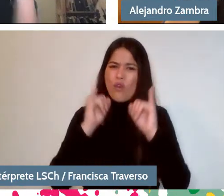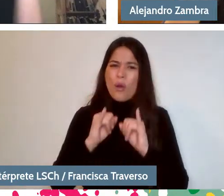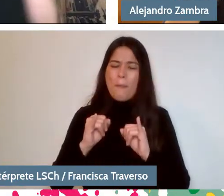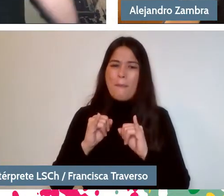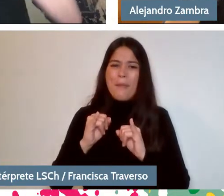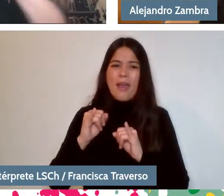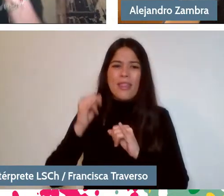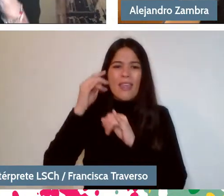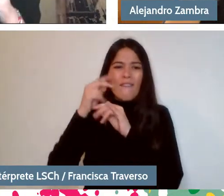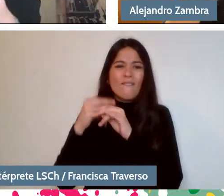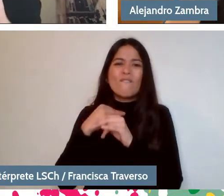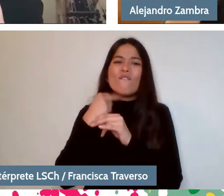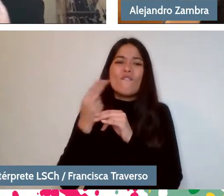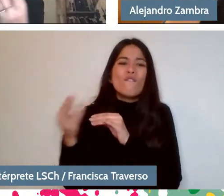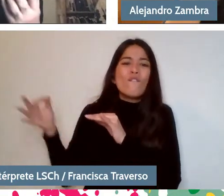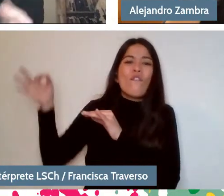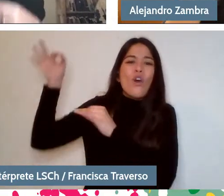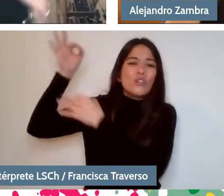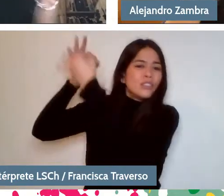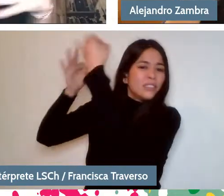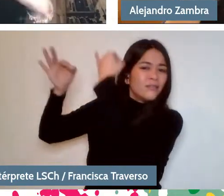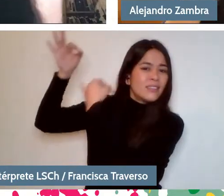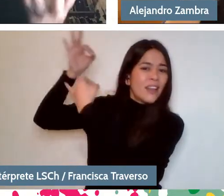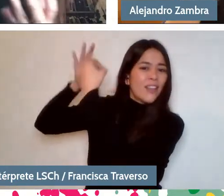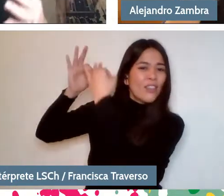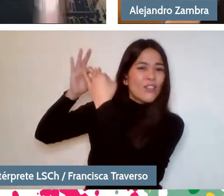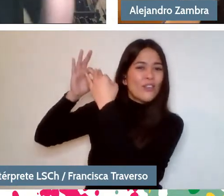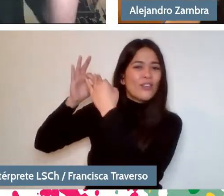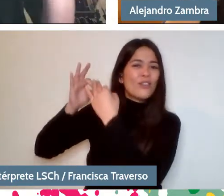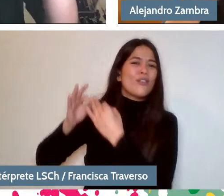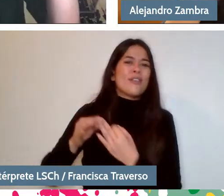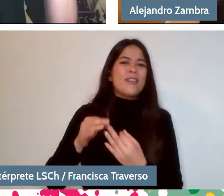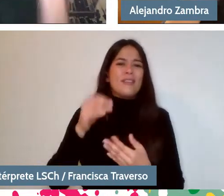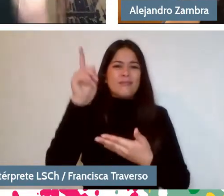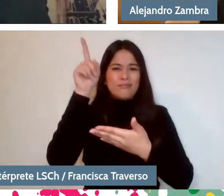they taste it, they turn it around, they cut it, they look at it against the light.